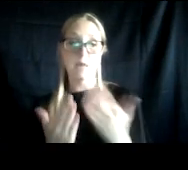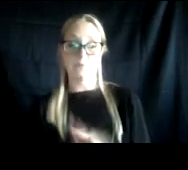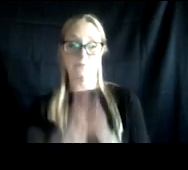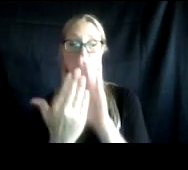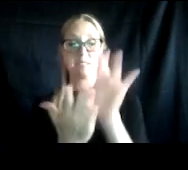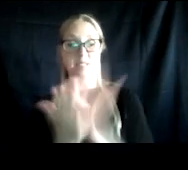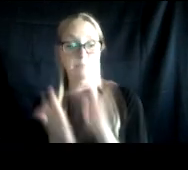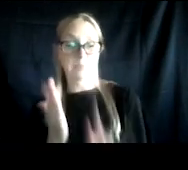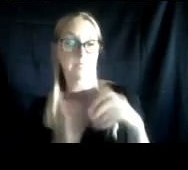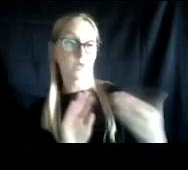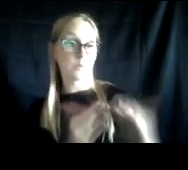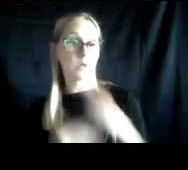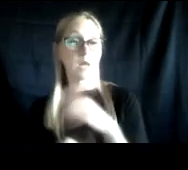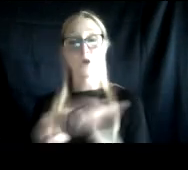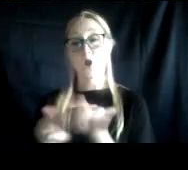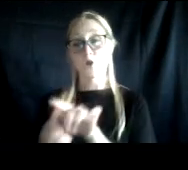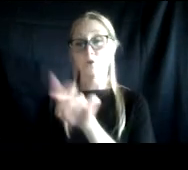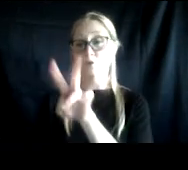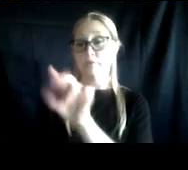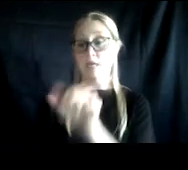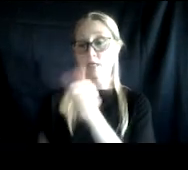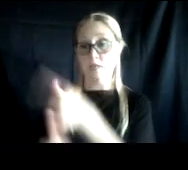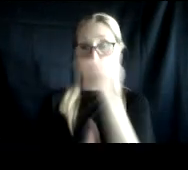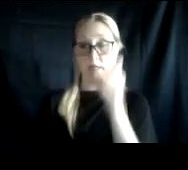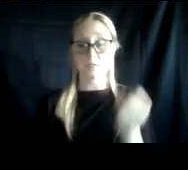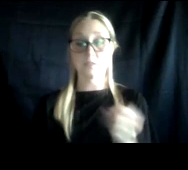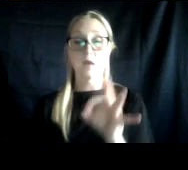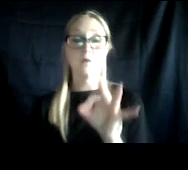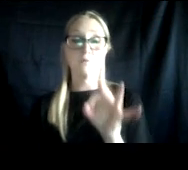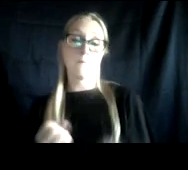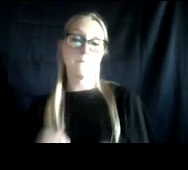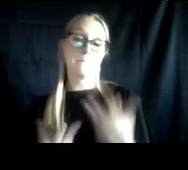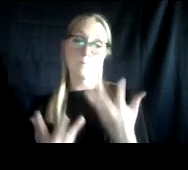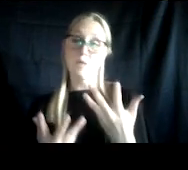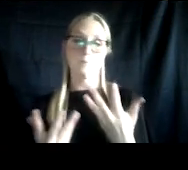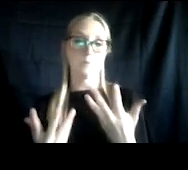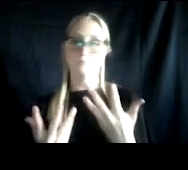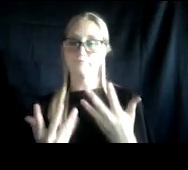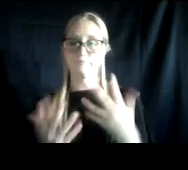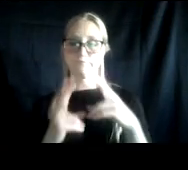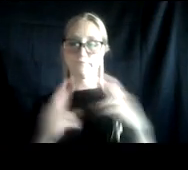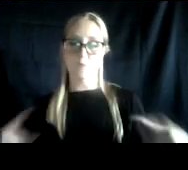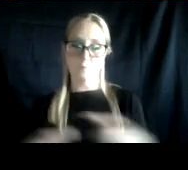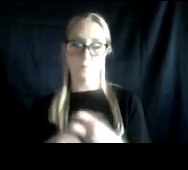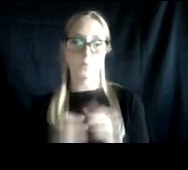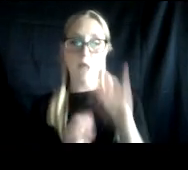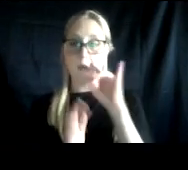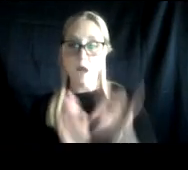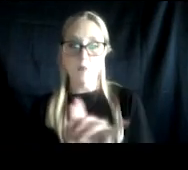and even at the VA itself as a result of multiple intersectional aspects of their identity. This includes their legal involvement or prior legal history.